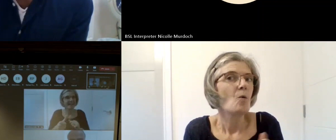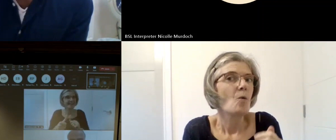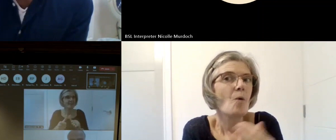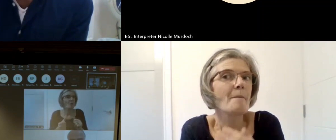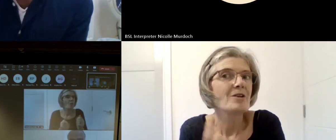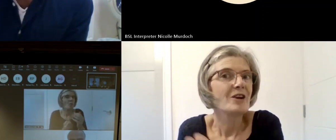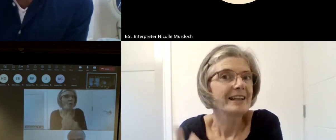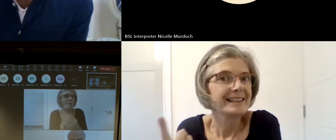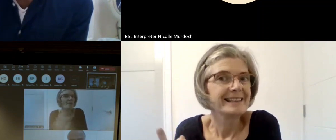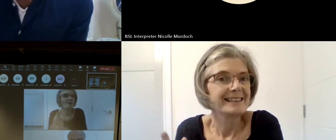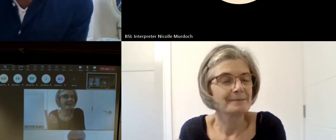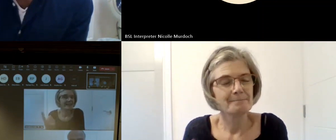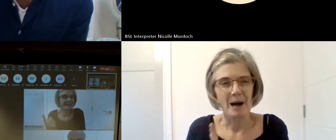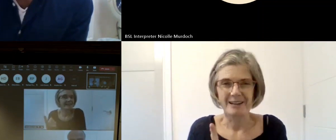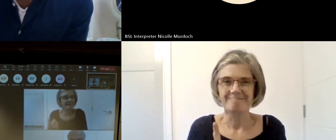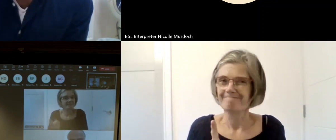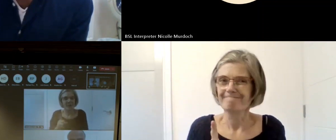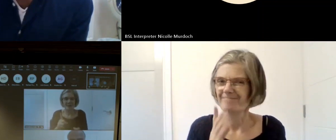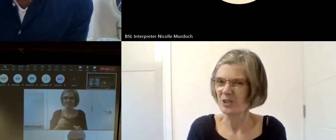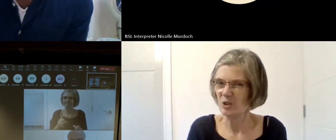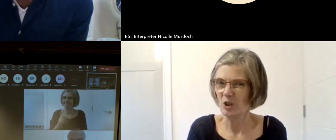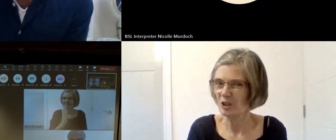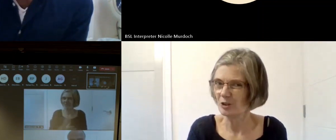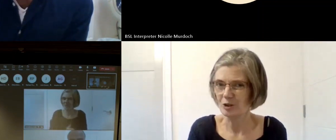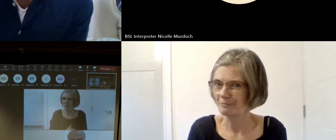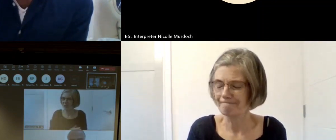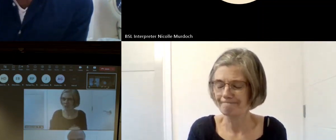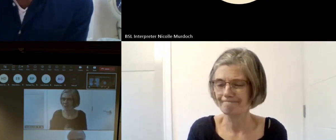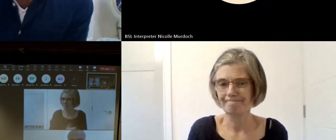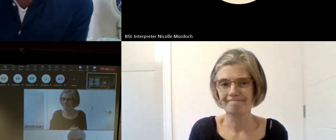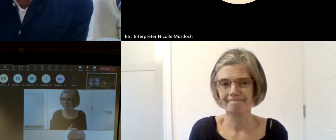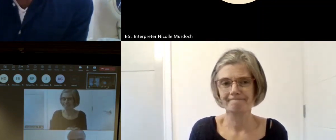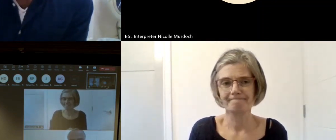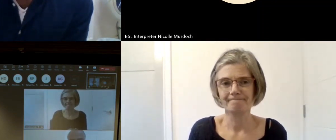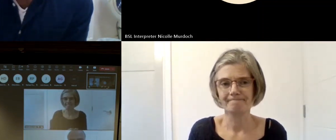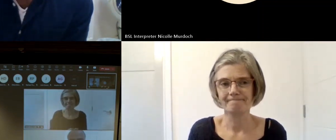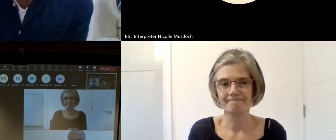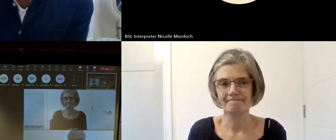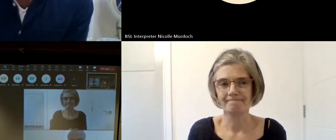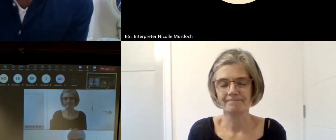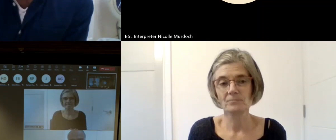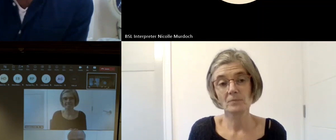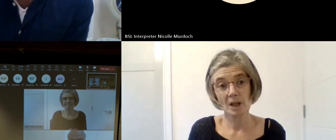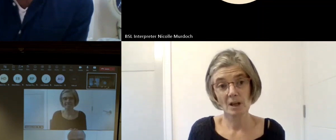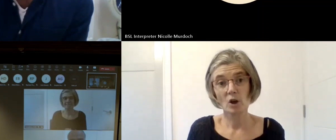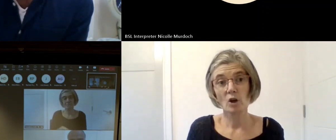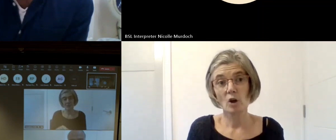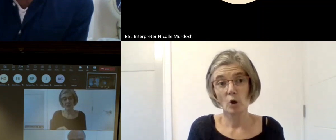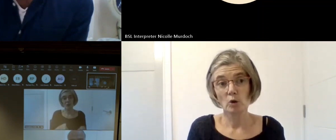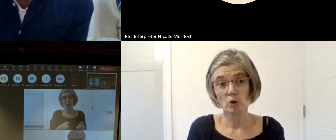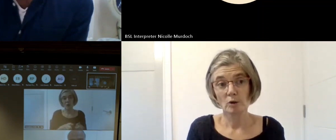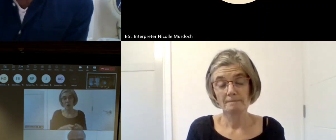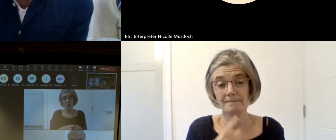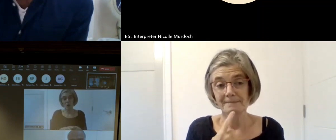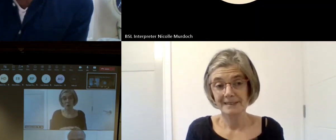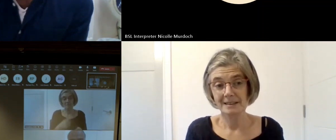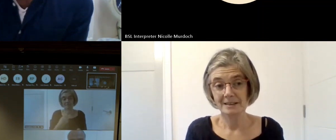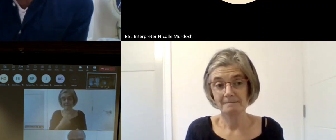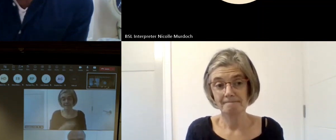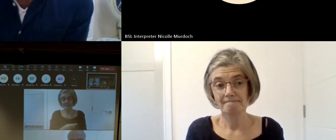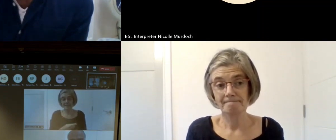absolutely yeah um so then also as well do a lot about kind of digital Heritage you know apparent